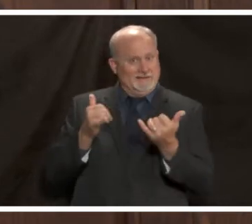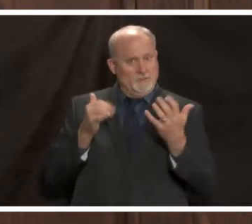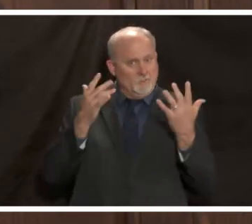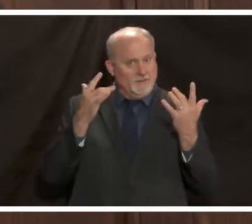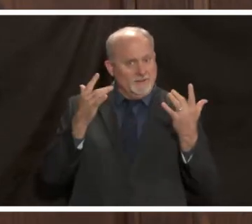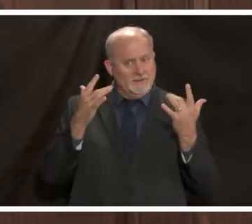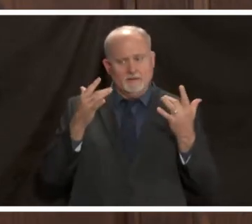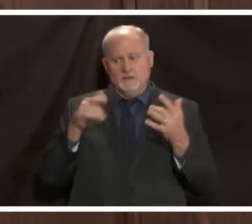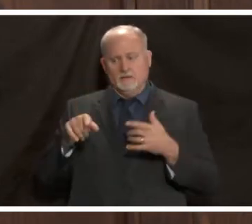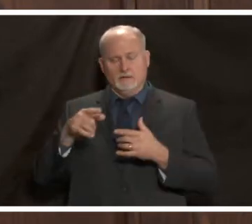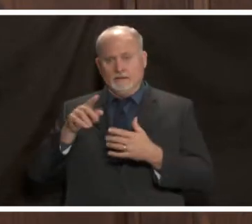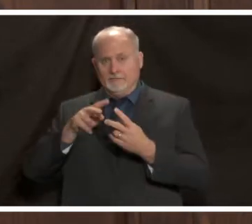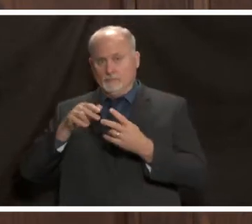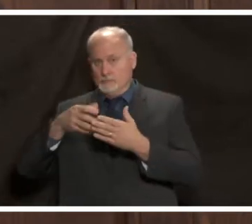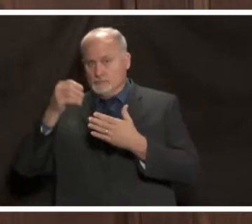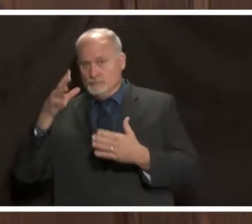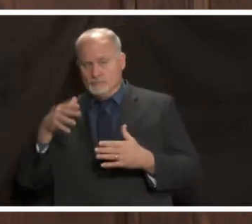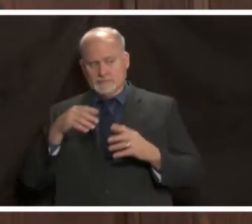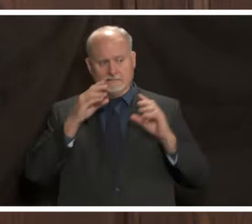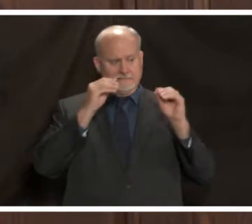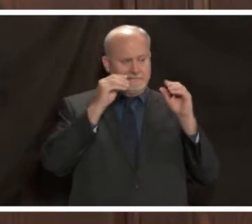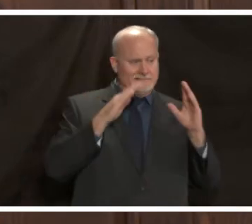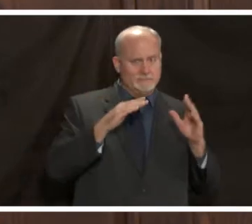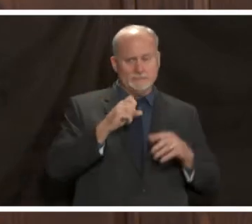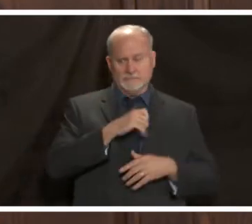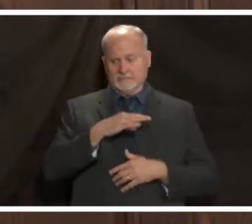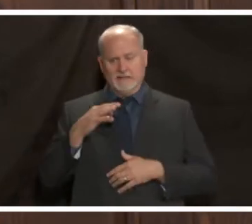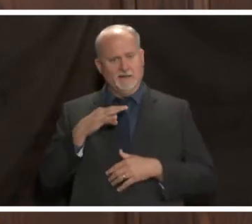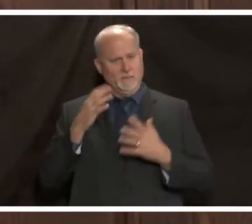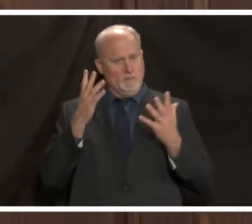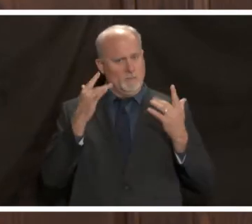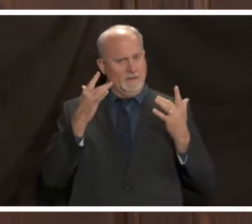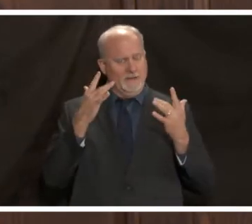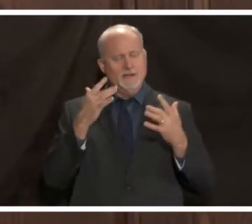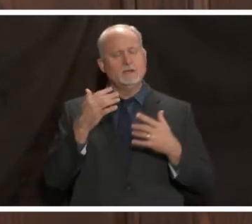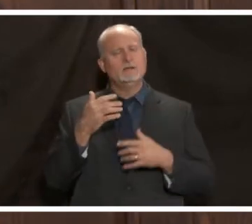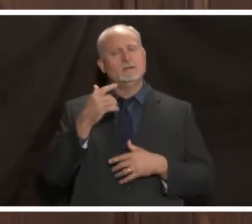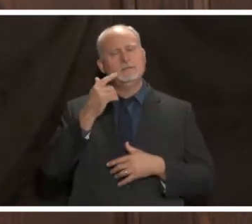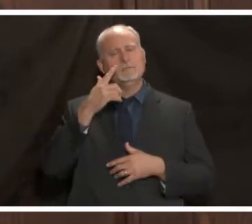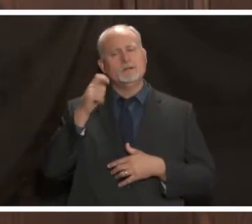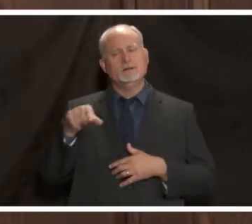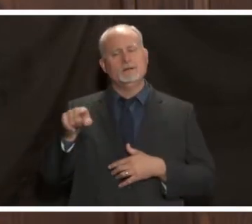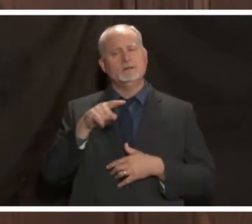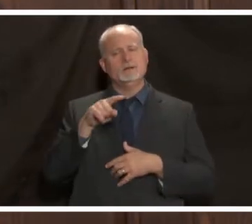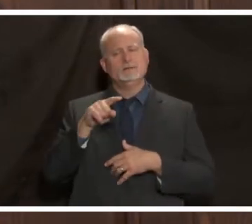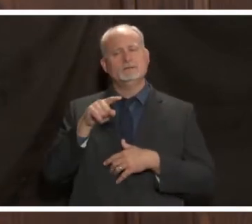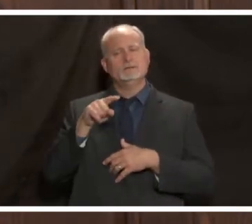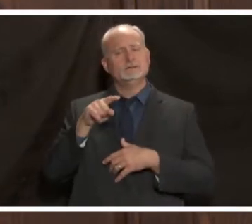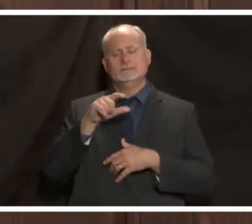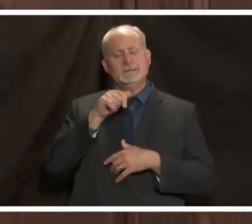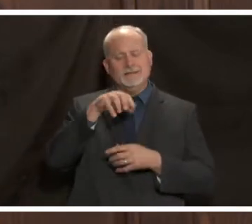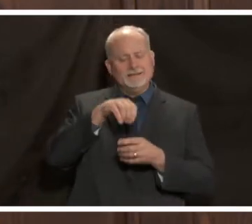among students or teachers and staff is because of contacts that are occurring outside of the schools